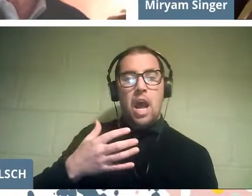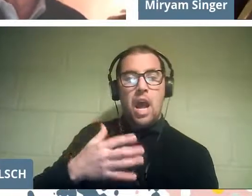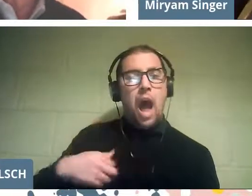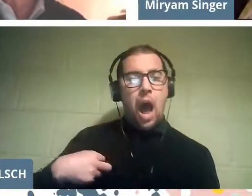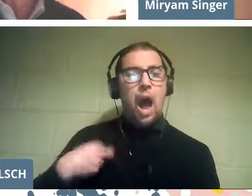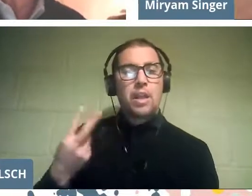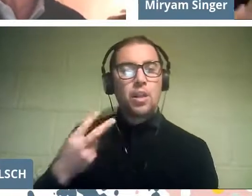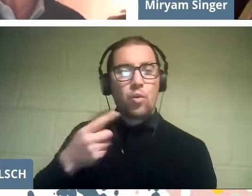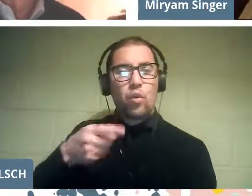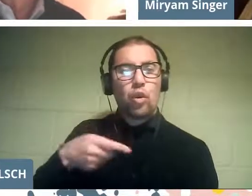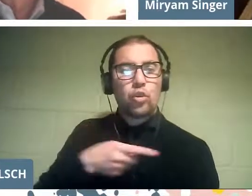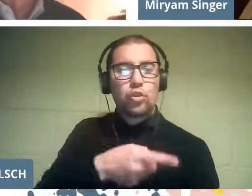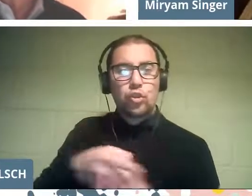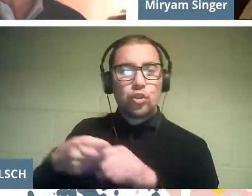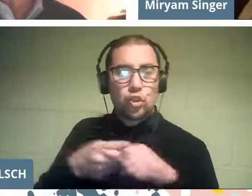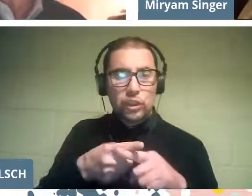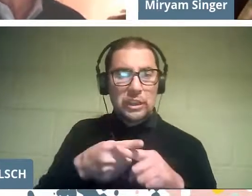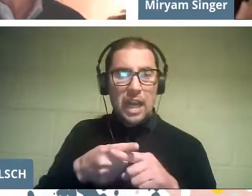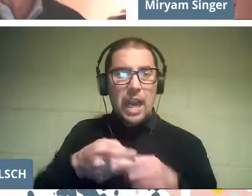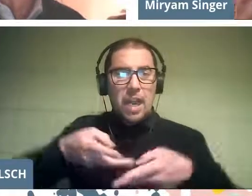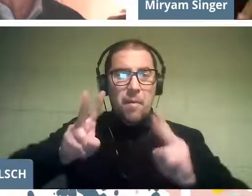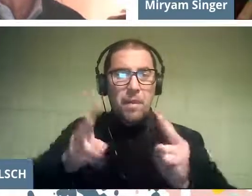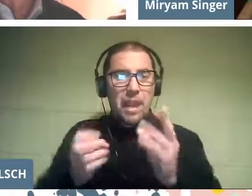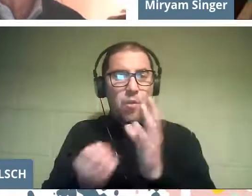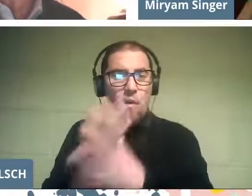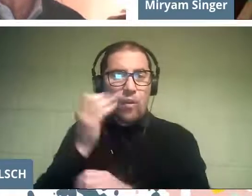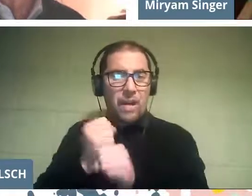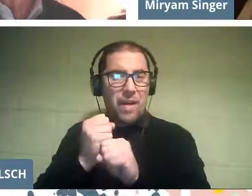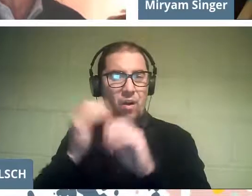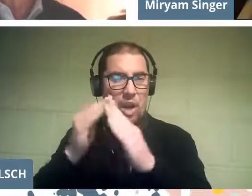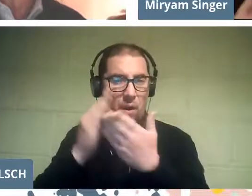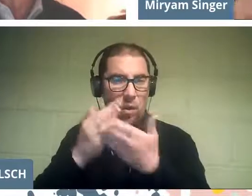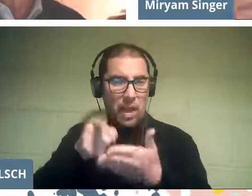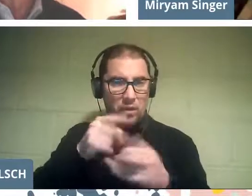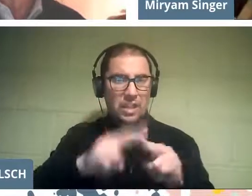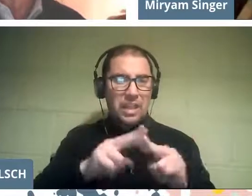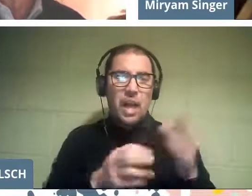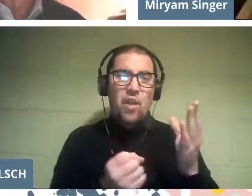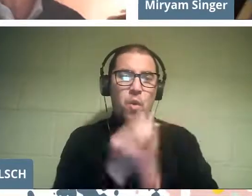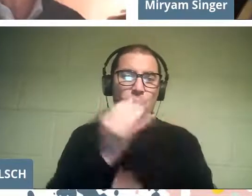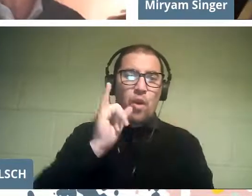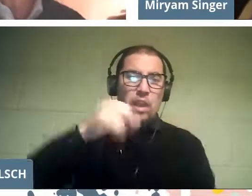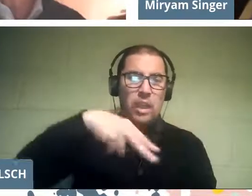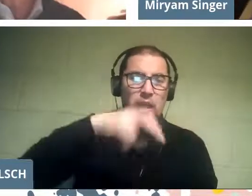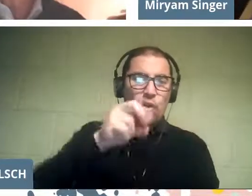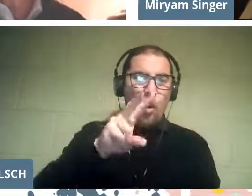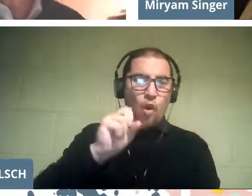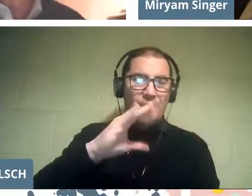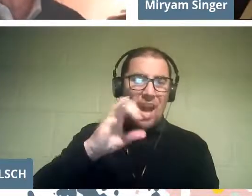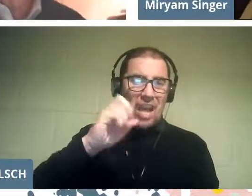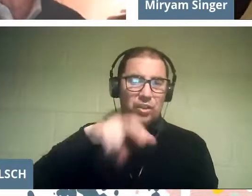that allows innovation, because this is innovating, this is going beyond what is done every day,